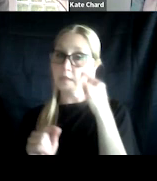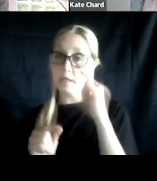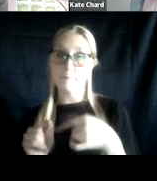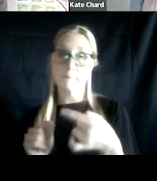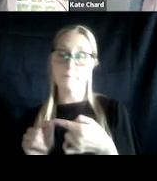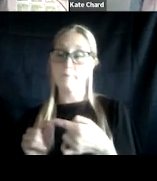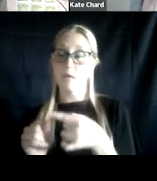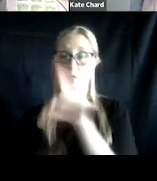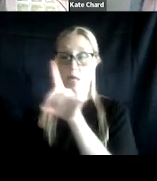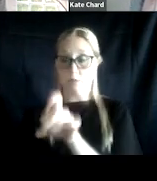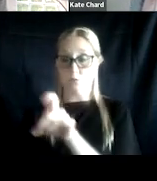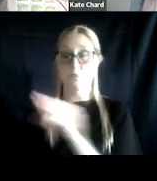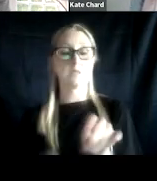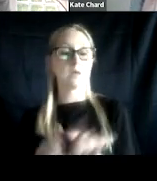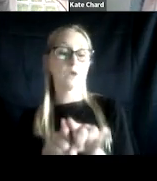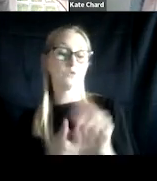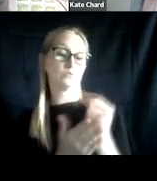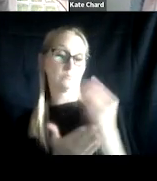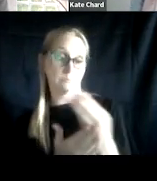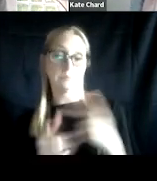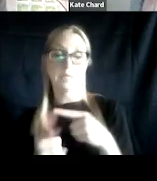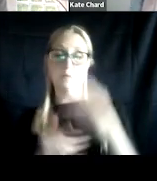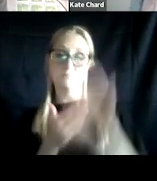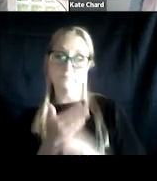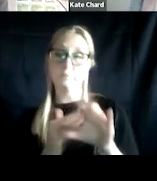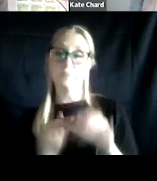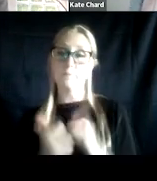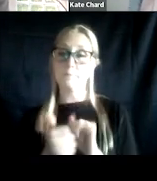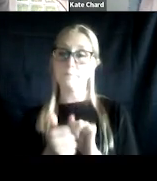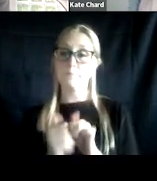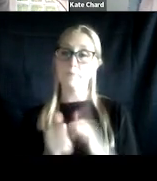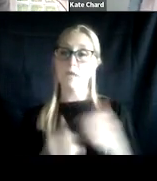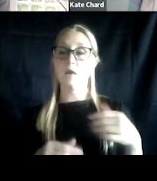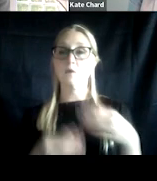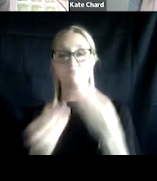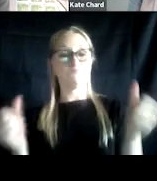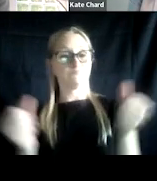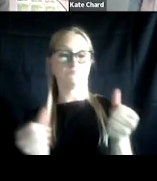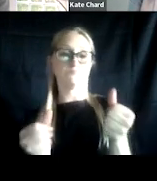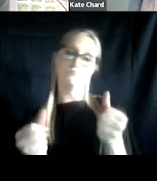about treatment and we'll conclude with some suggestions about some approaches to trauma-informed care in your various justice settings.